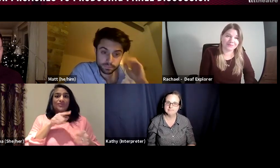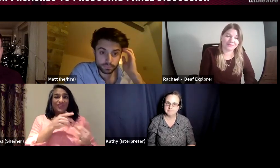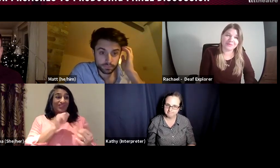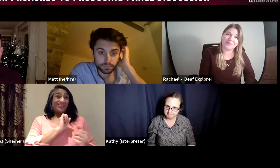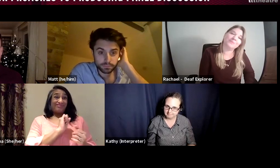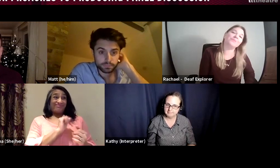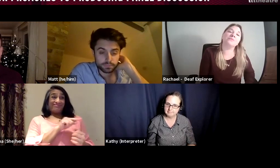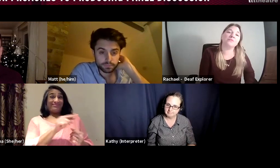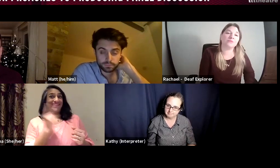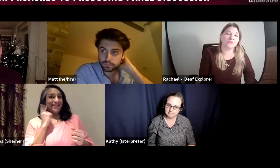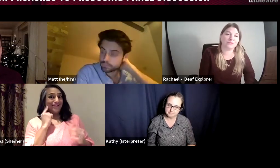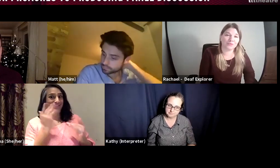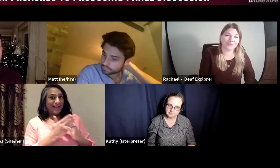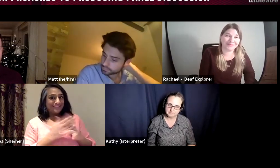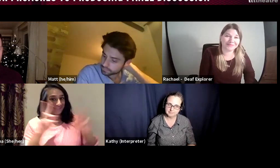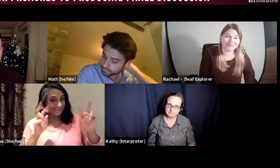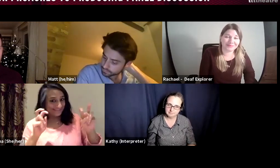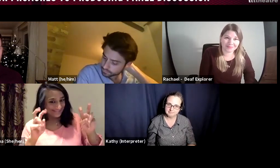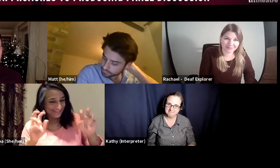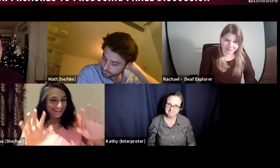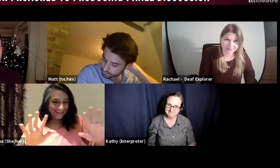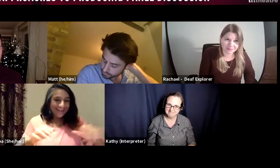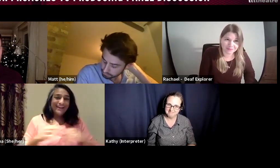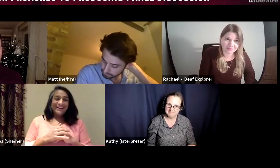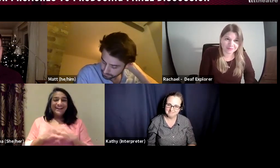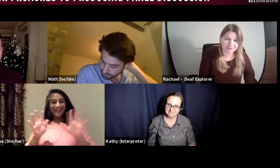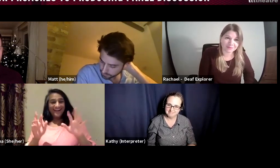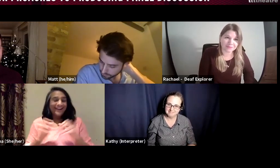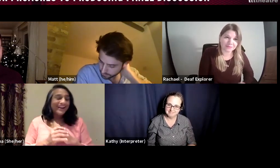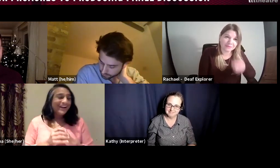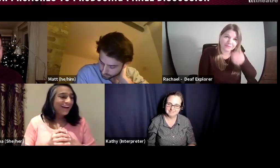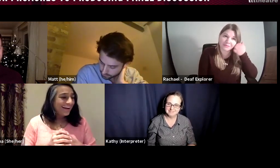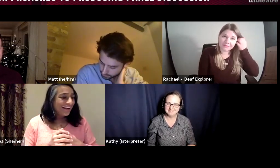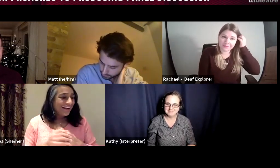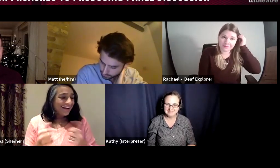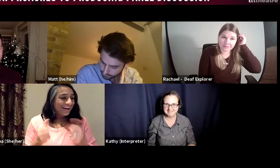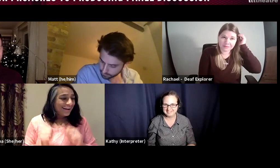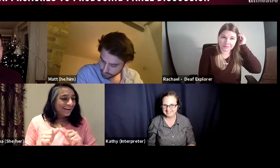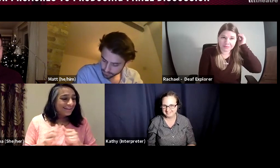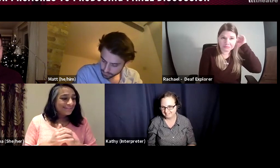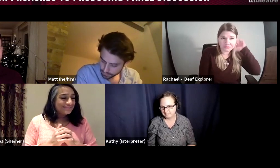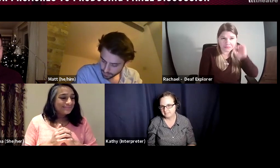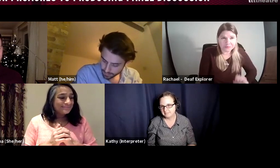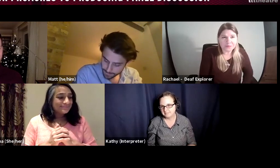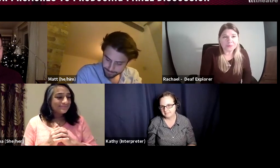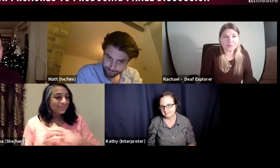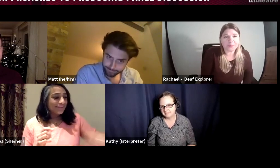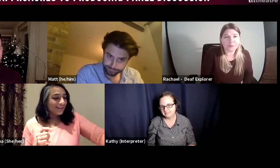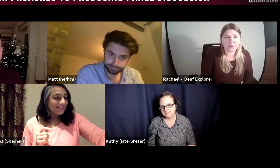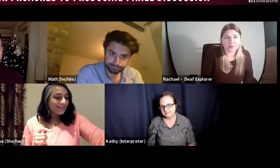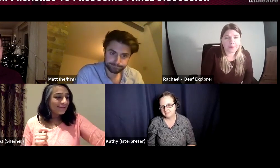there is an element of access reflected in the budget for those hearing actors who need it.